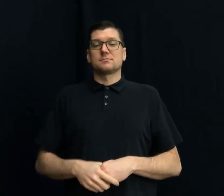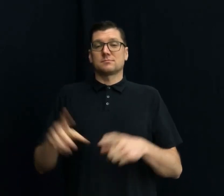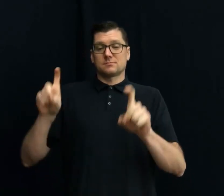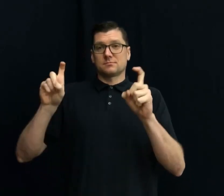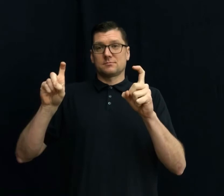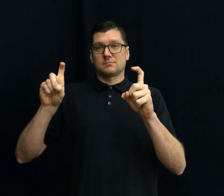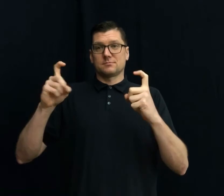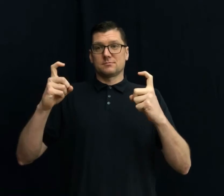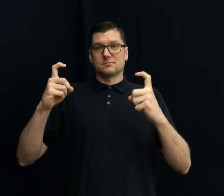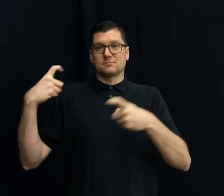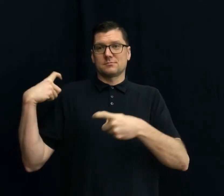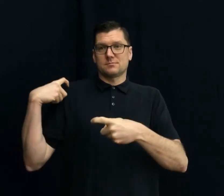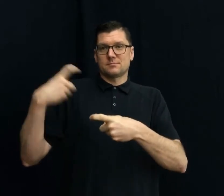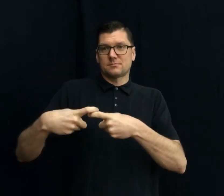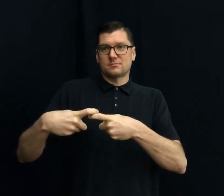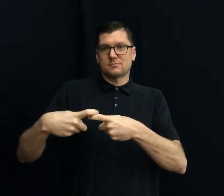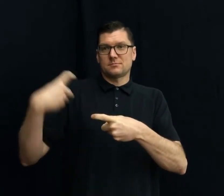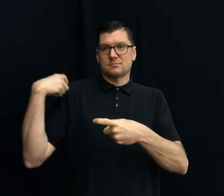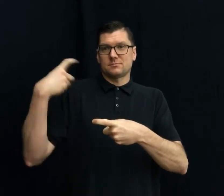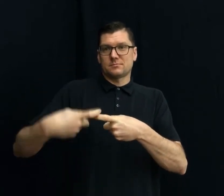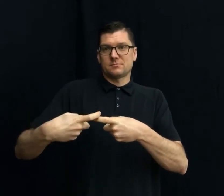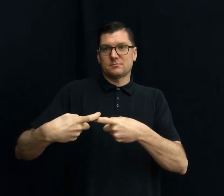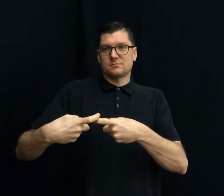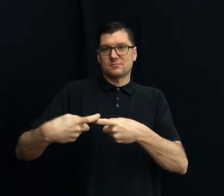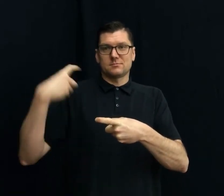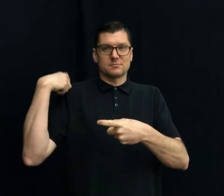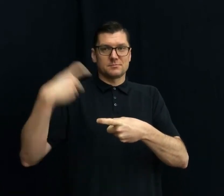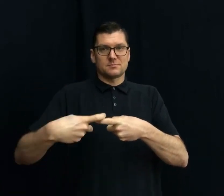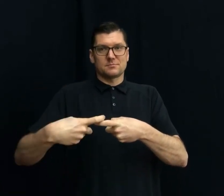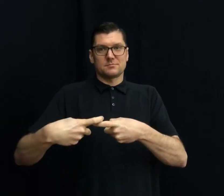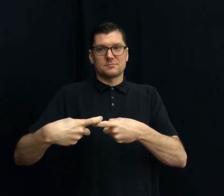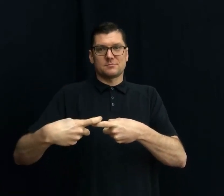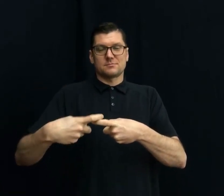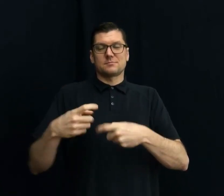SPANISH